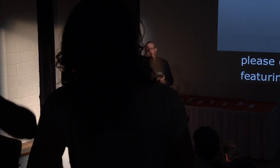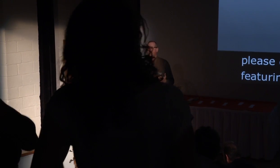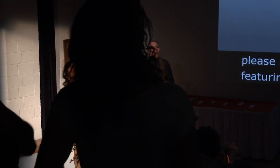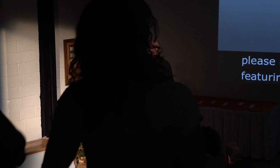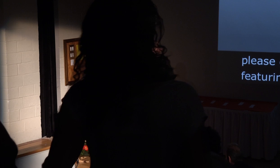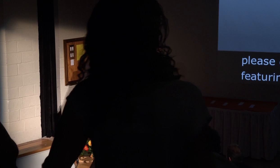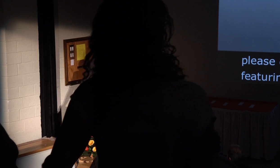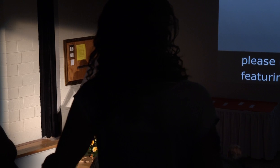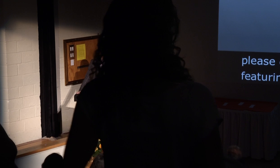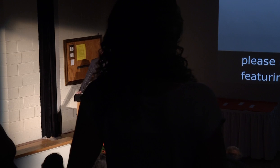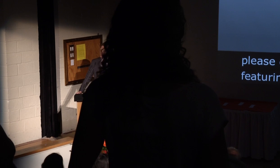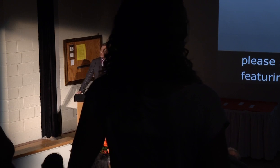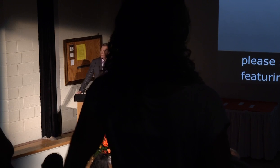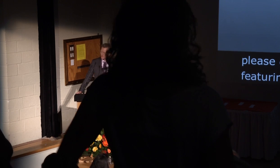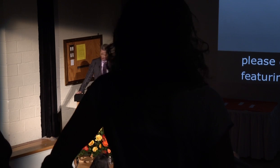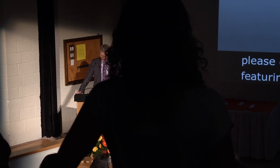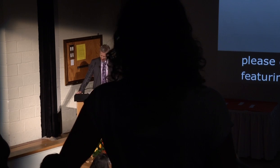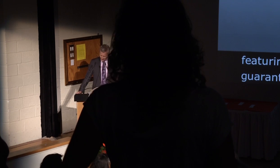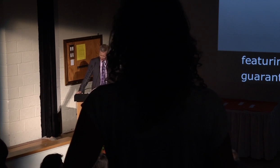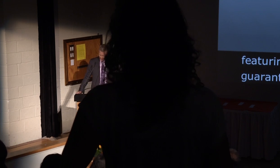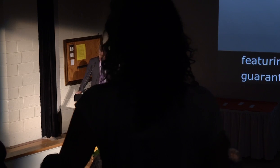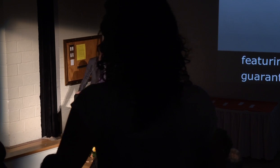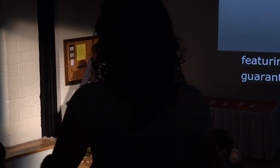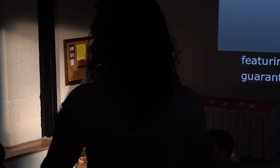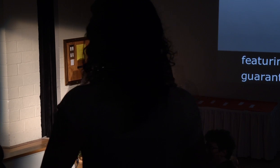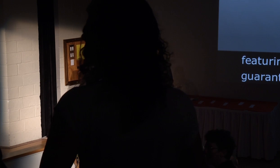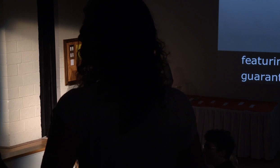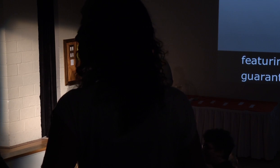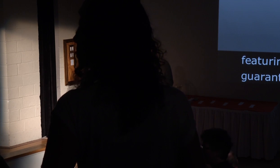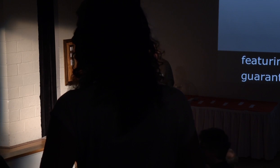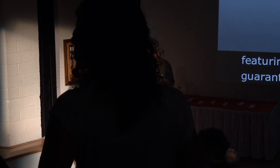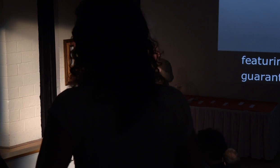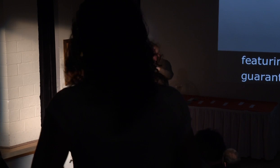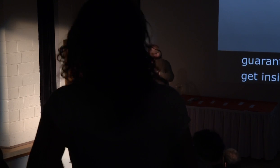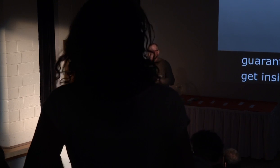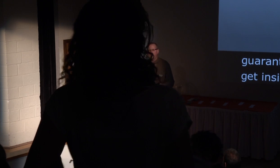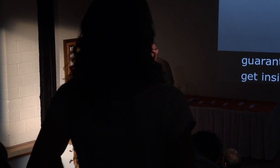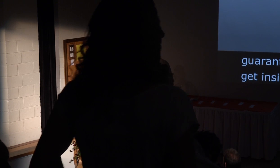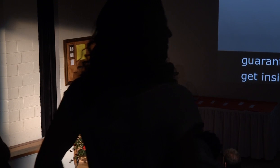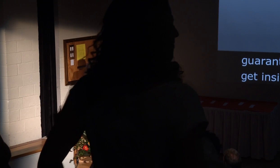I guarantee you'll find the opportunity to get inside their minds very intriguing.